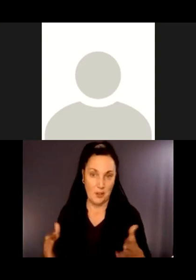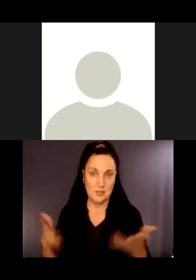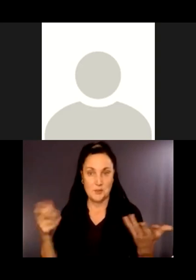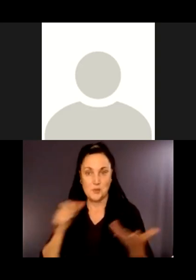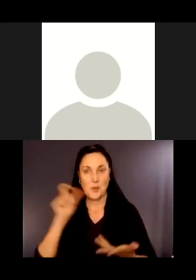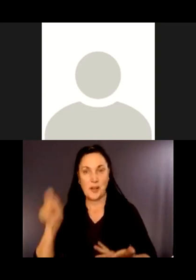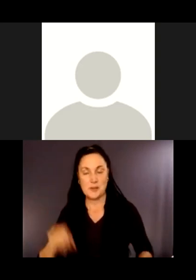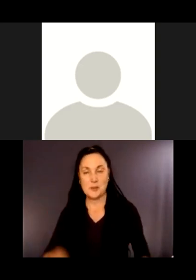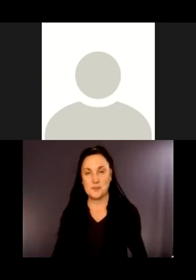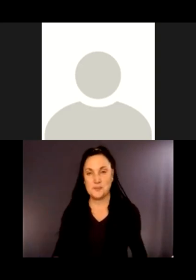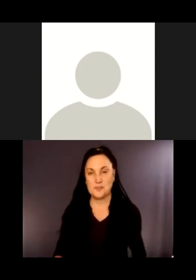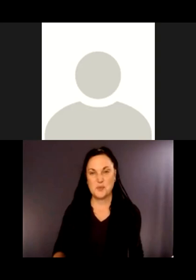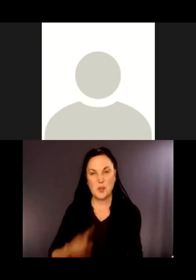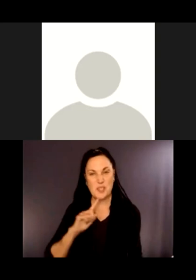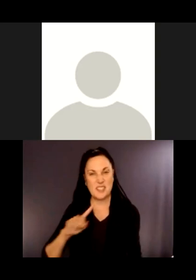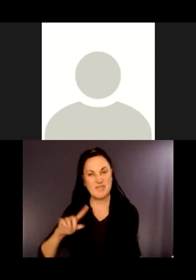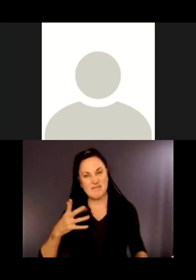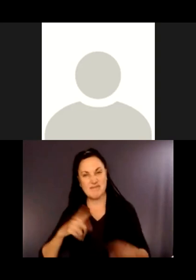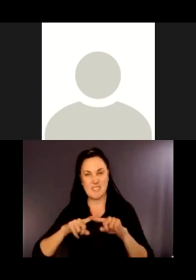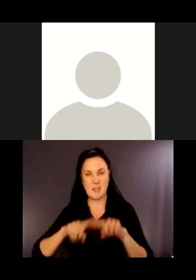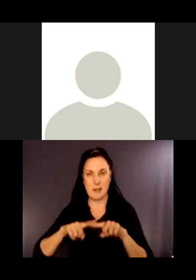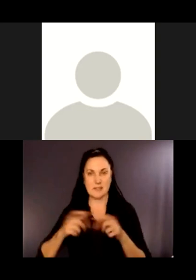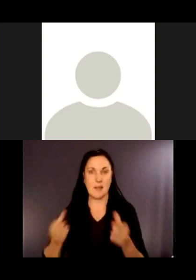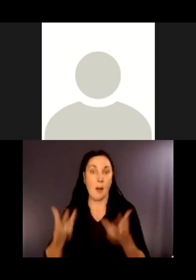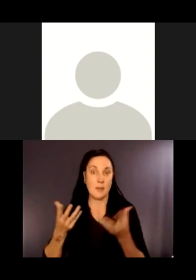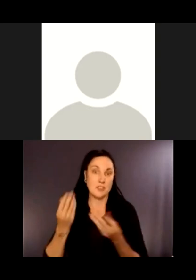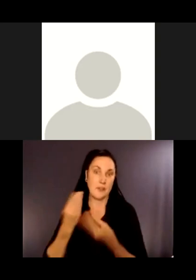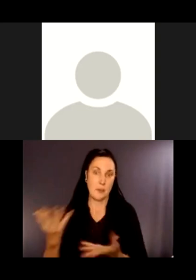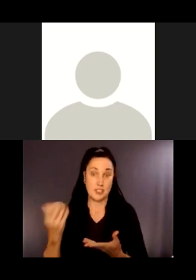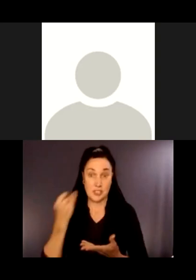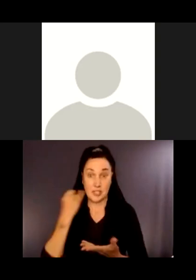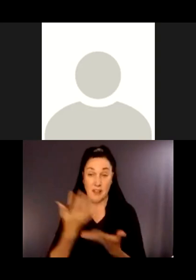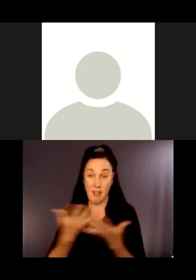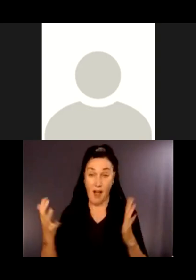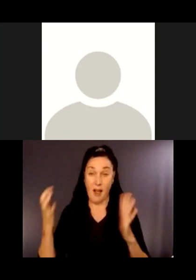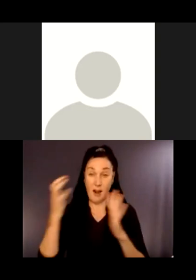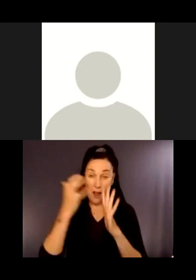It depends on how much information you have to present at that site. If there's quite a bit, then a larger sign board could be